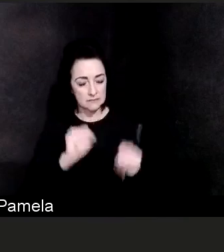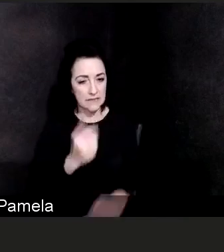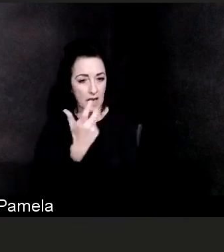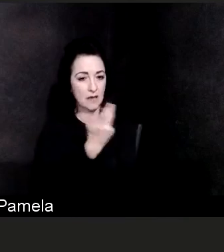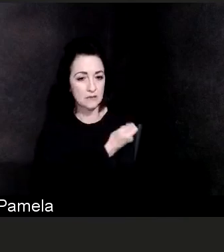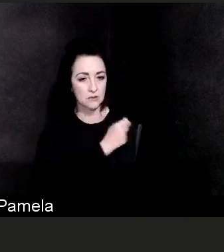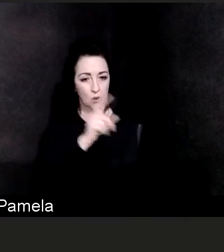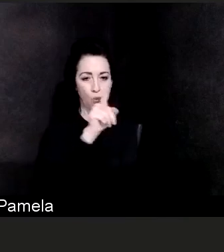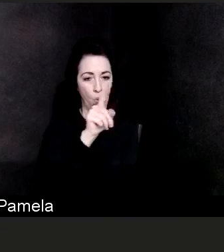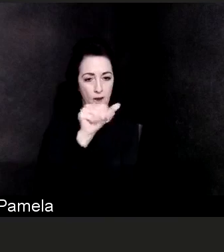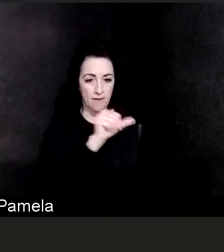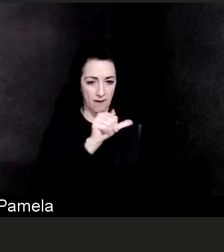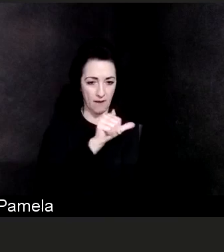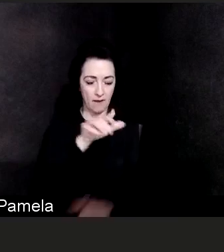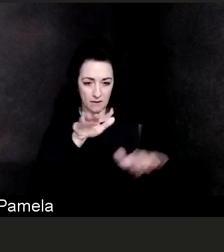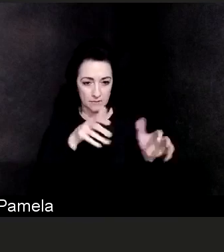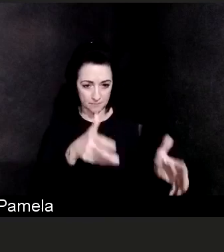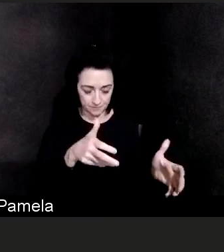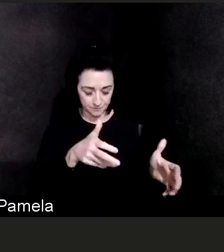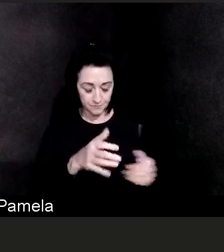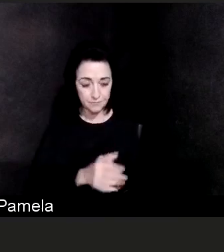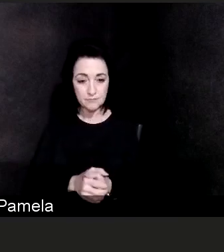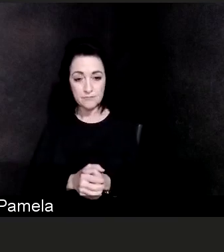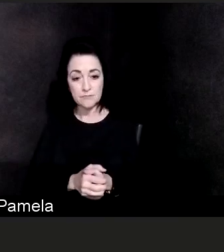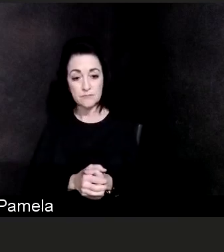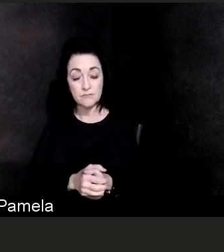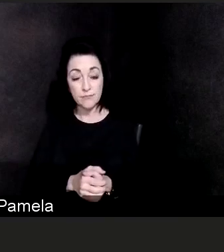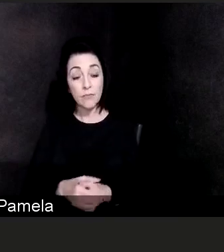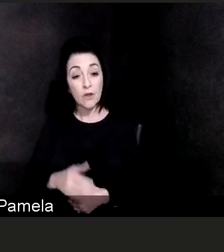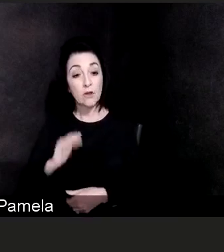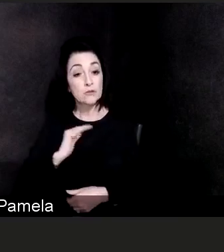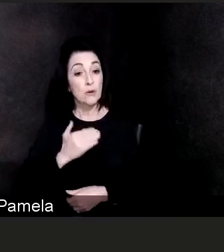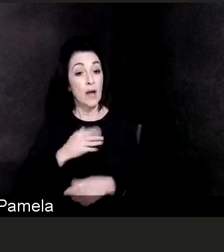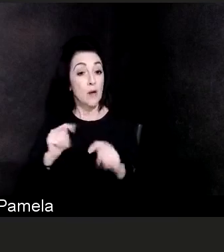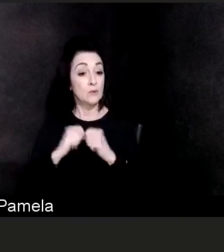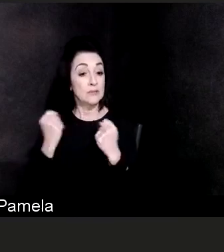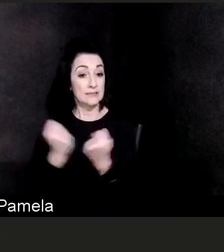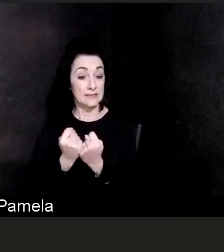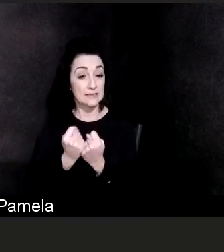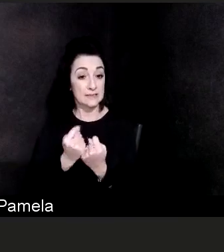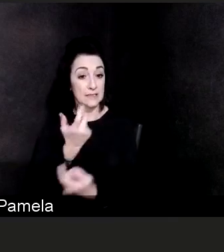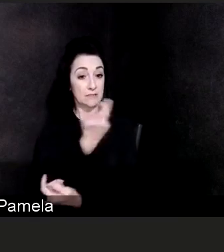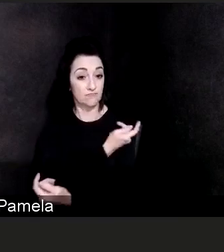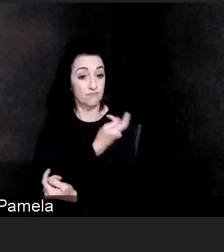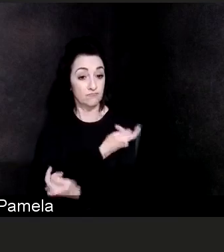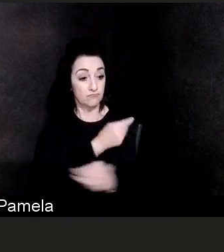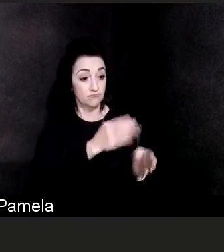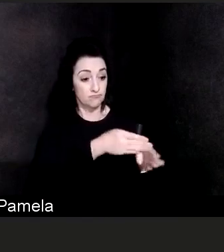we have vaccinated our team members, and I think that we have done a nice job, but now it's time to do more.